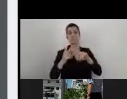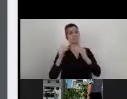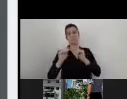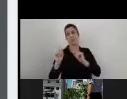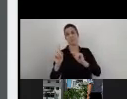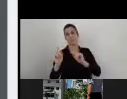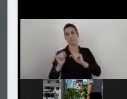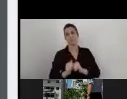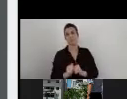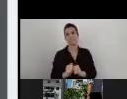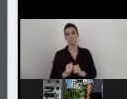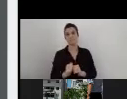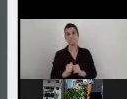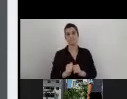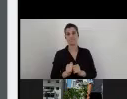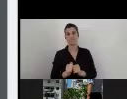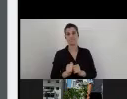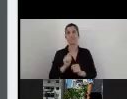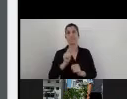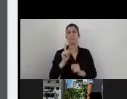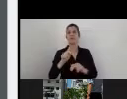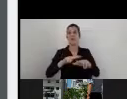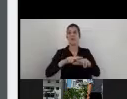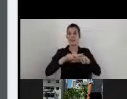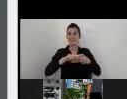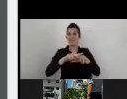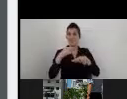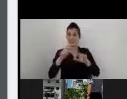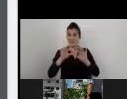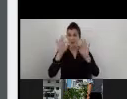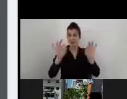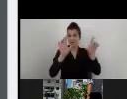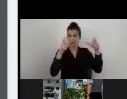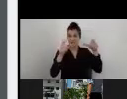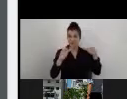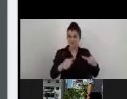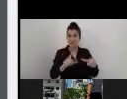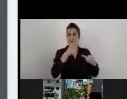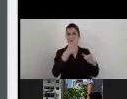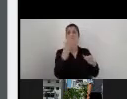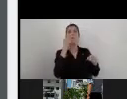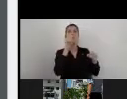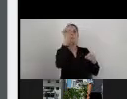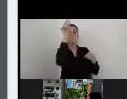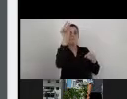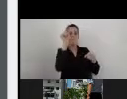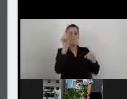The color, that I mentioned in the beginning also here, it is evident that it is useful, because it's